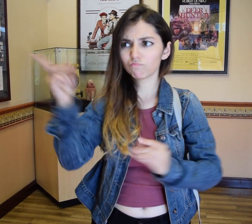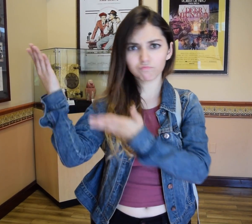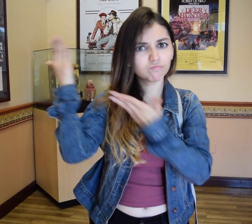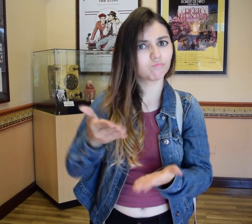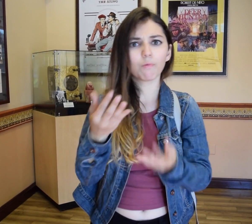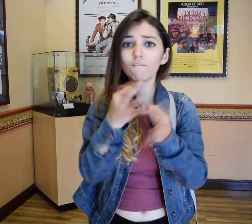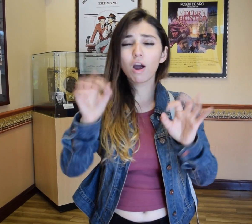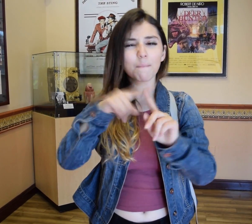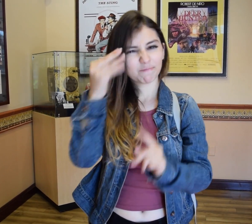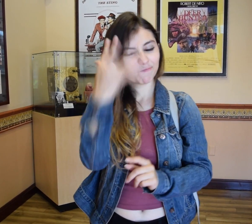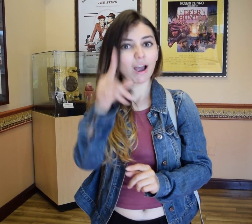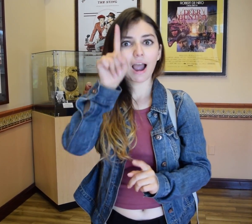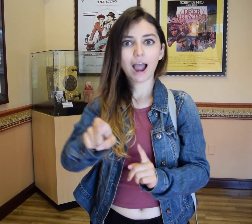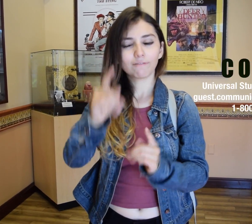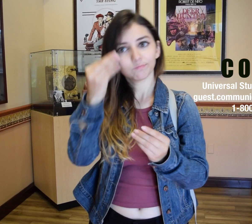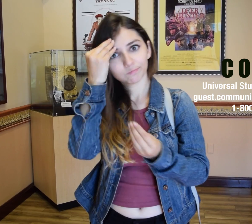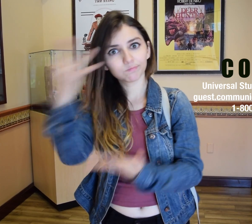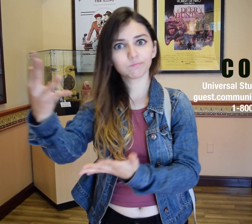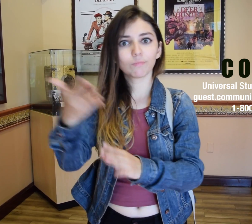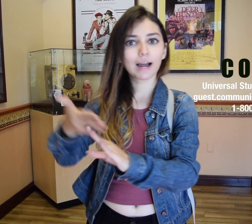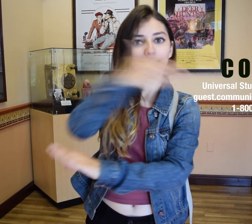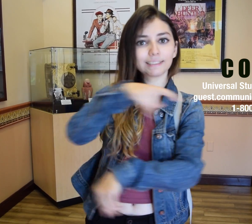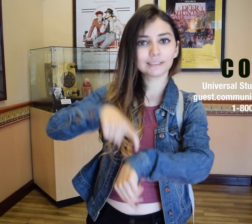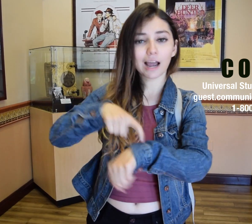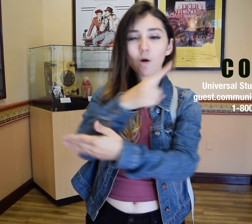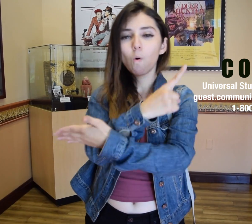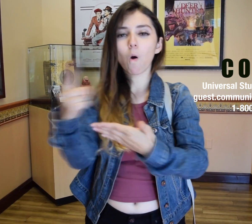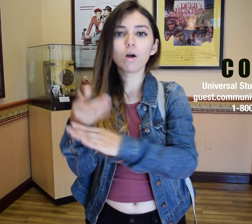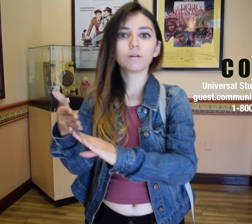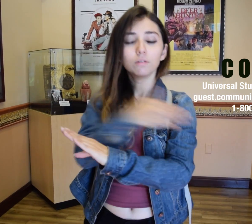You do have to contact Universal Studios one week ahead of time before visiting the park